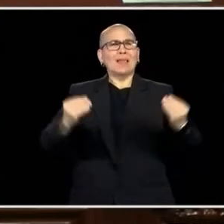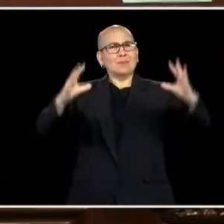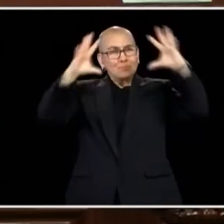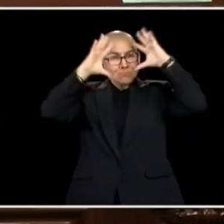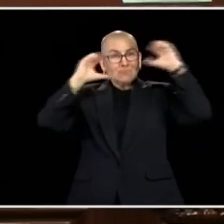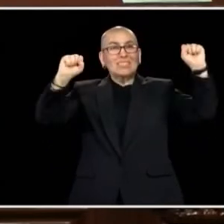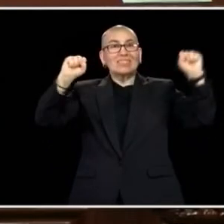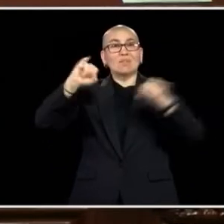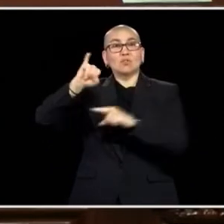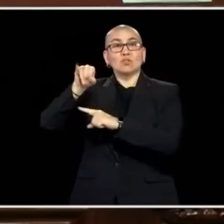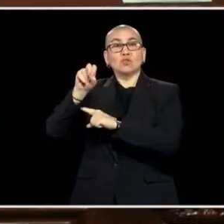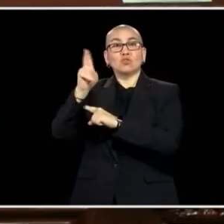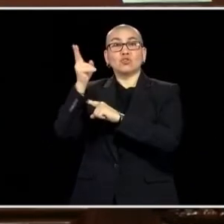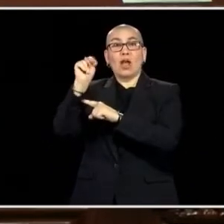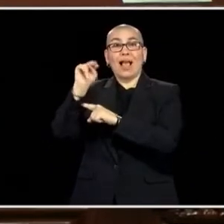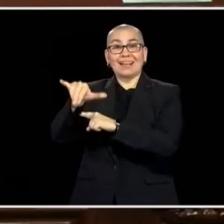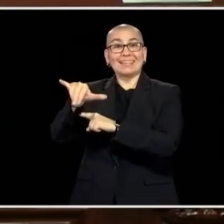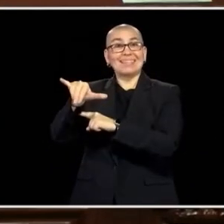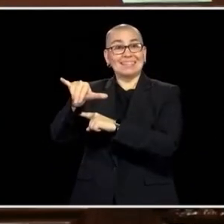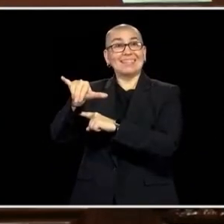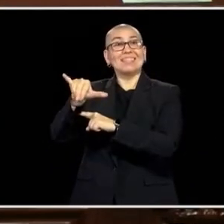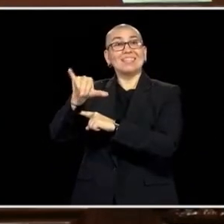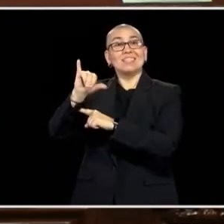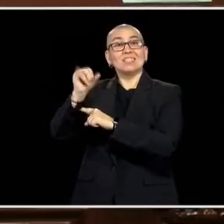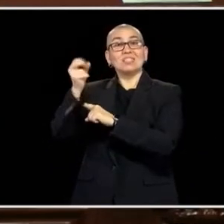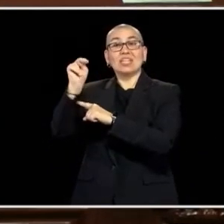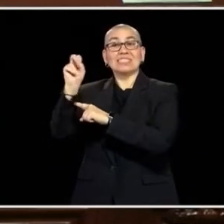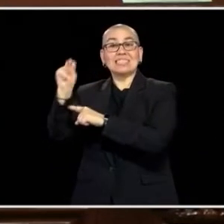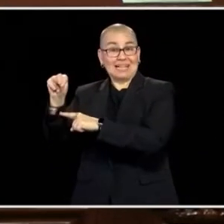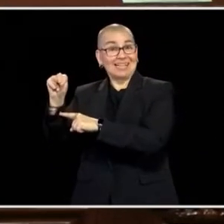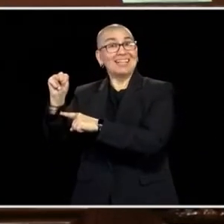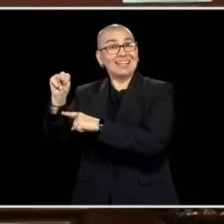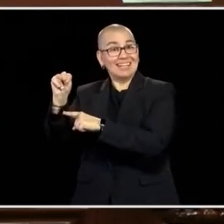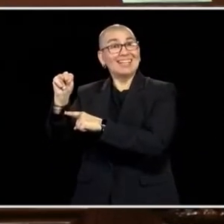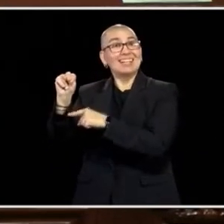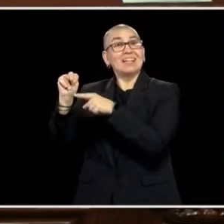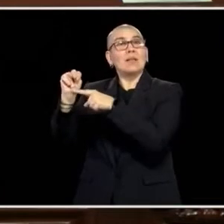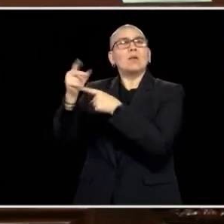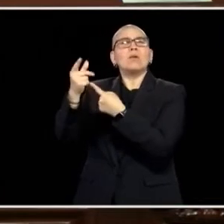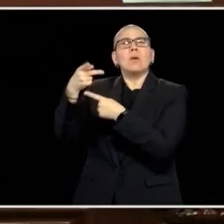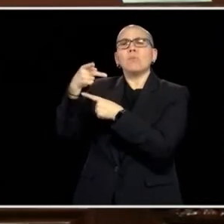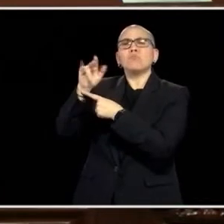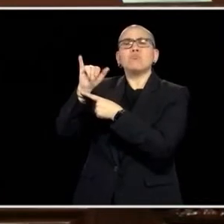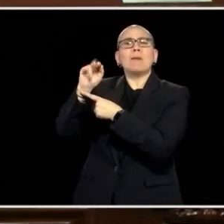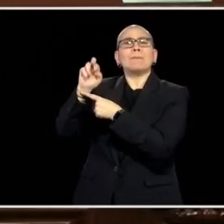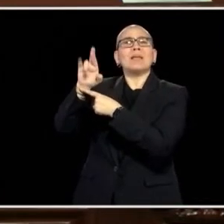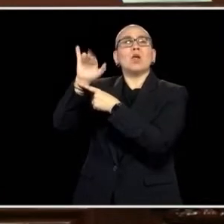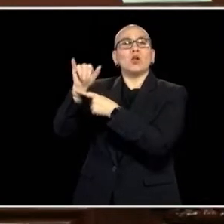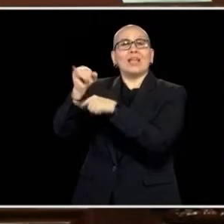AND PRESIDENT JOHNNY JOHNSON OF THE PRAIRIE ISLAND INDIAN COMMUNITY.